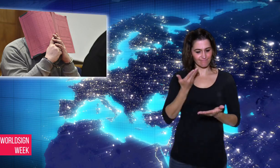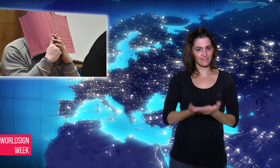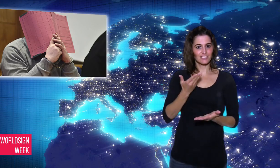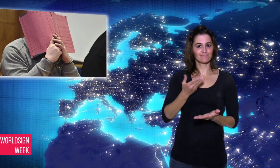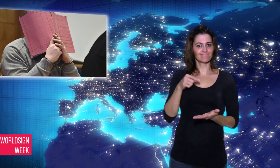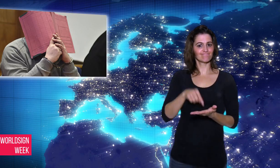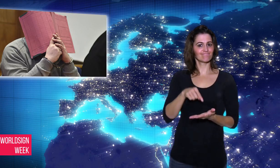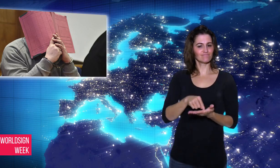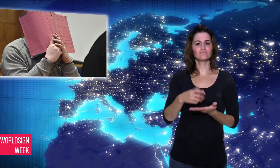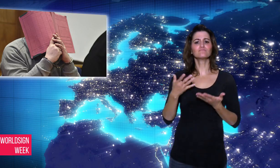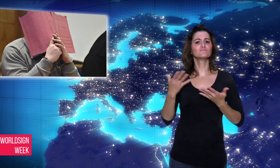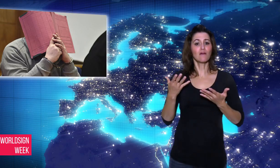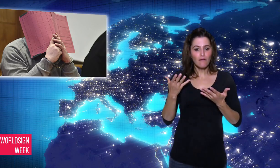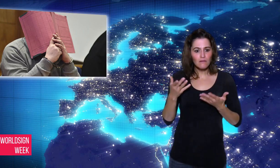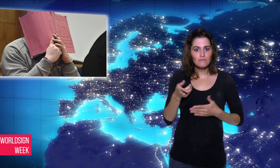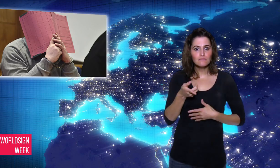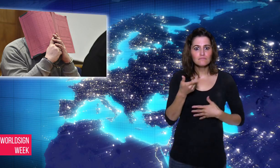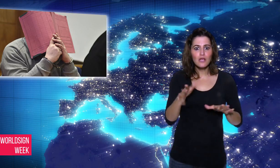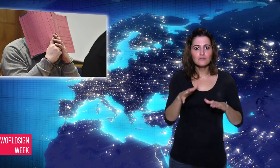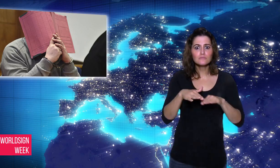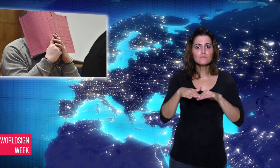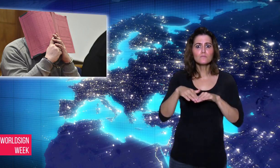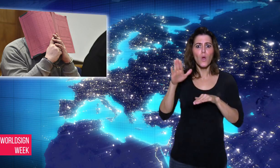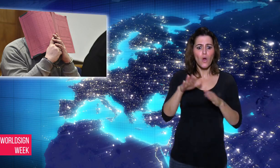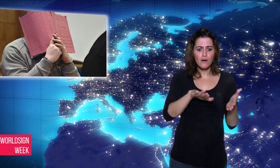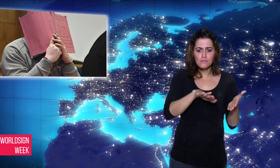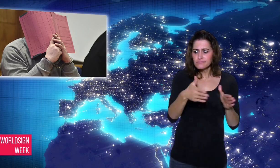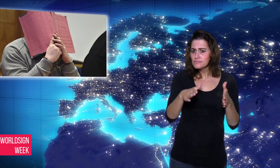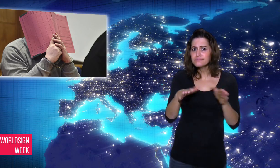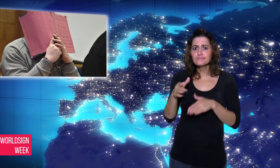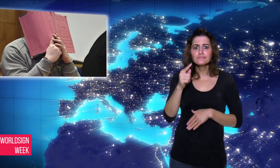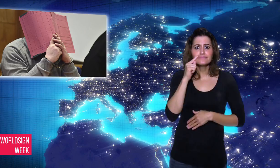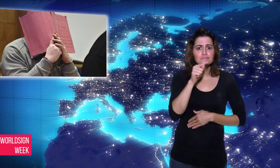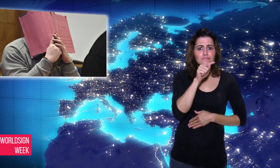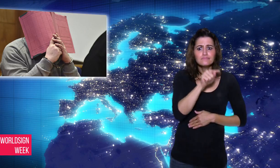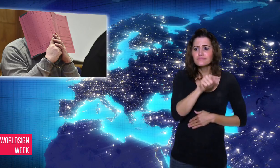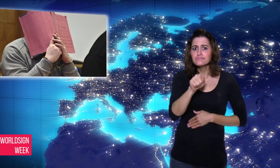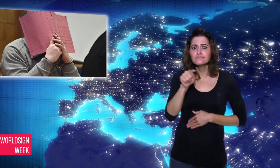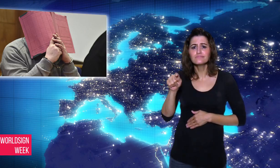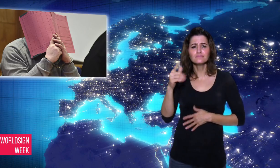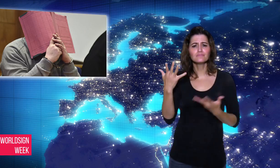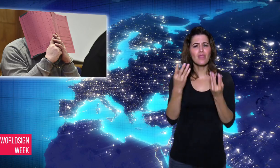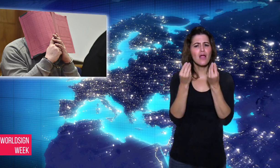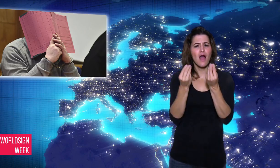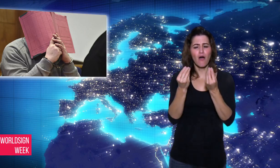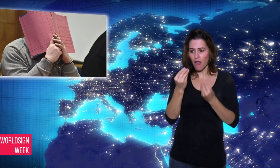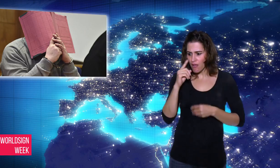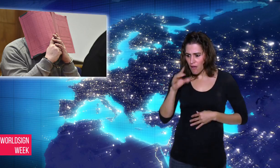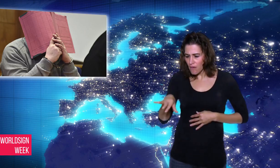murders was discovered during an